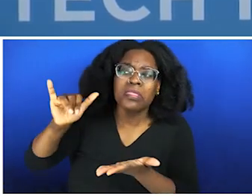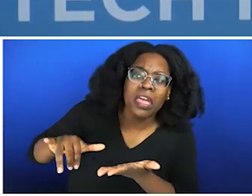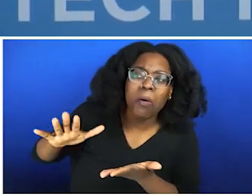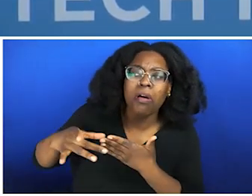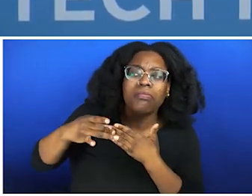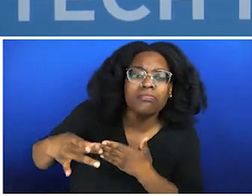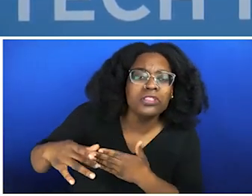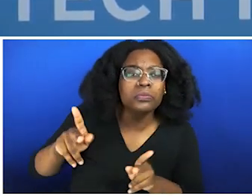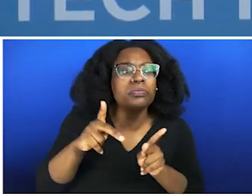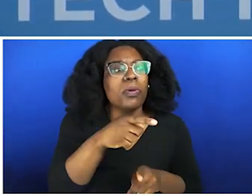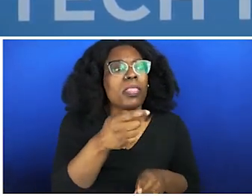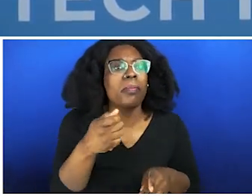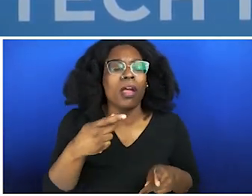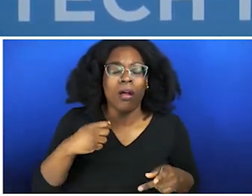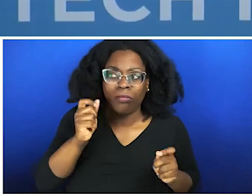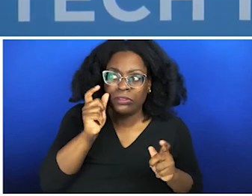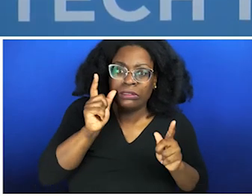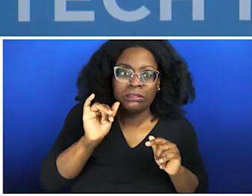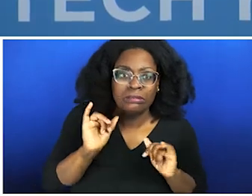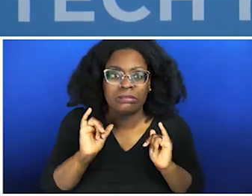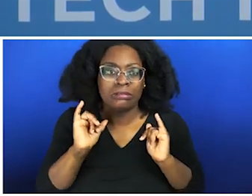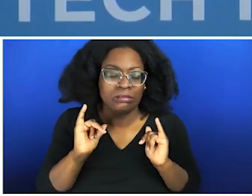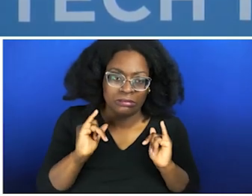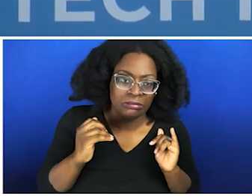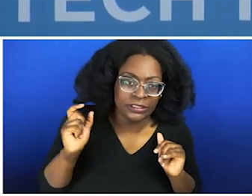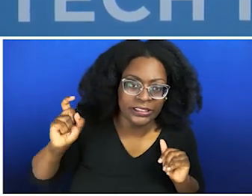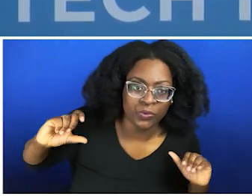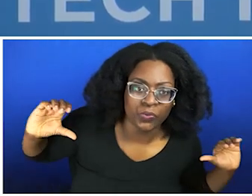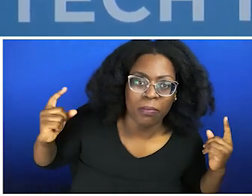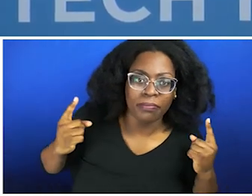of changed things, but we're still kind of complacent. So when he gets elected 2020,